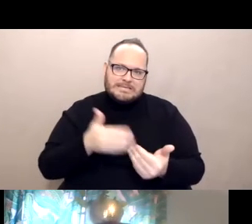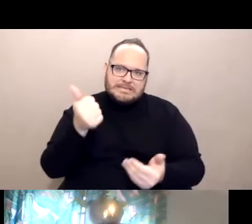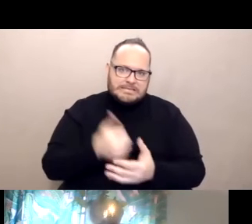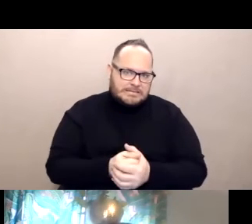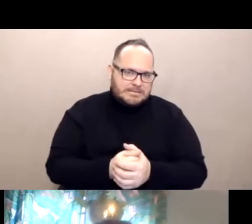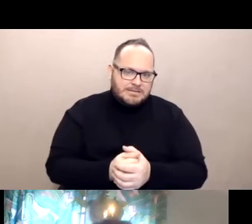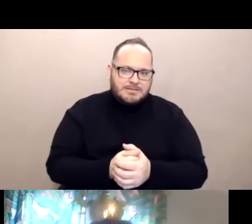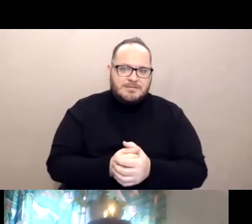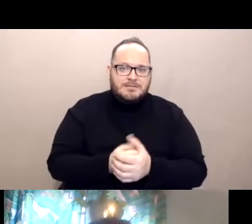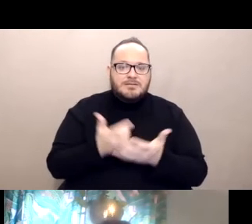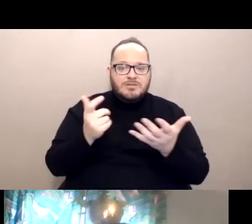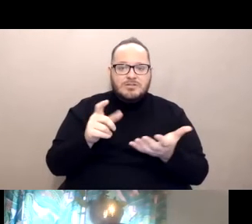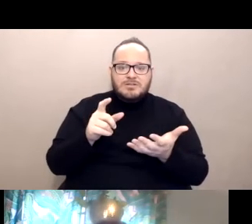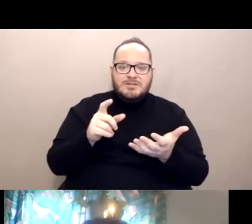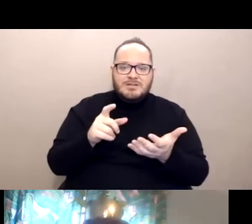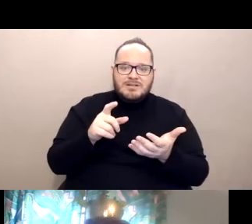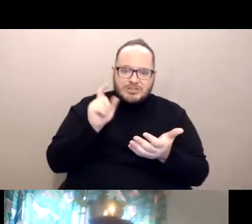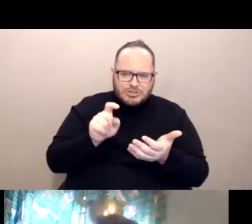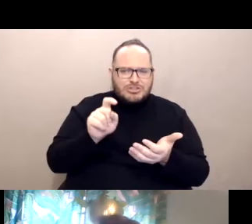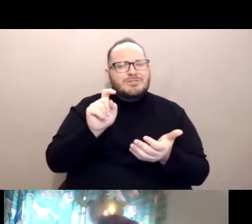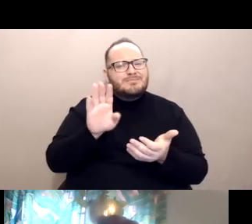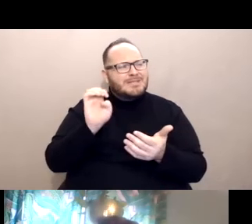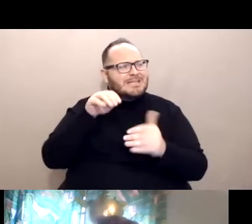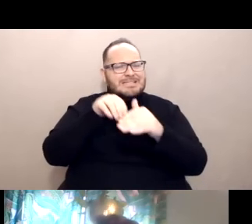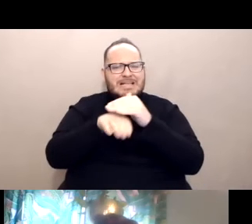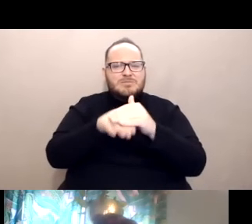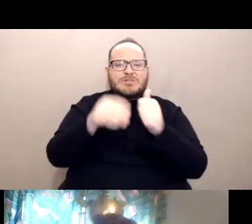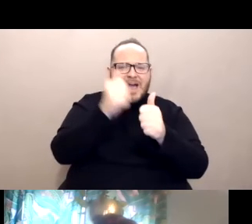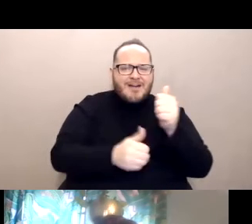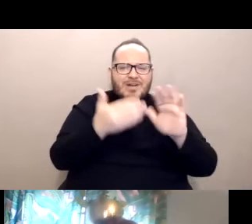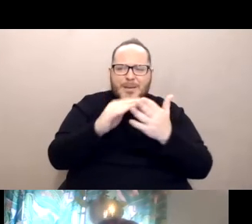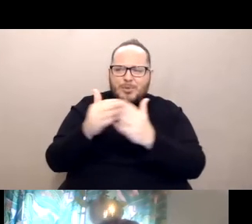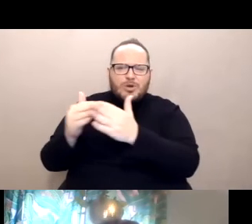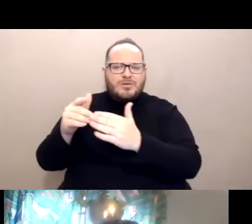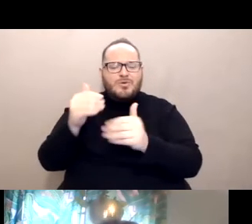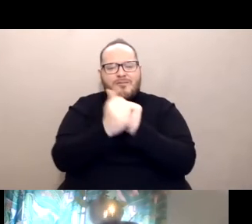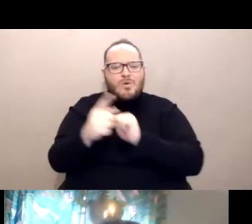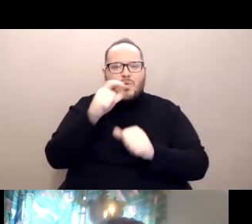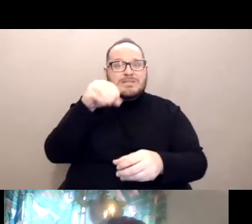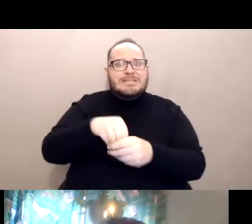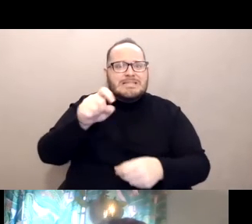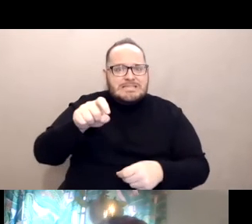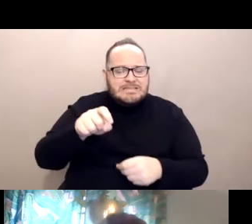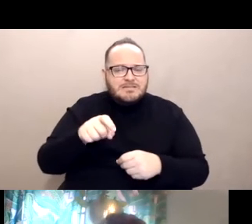that it should be accessible to every community to everyone who is in need. You do not have to have insurance